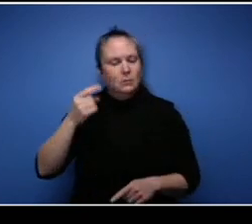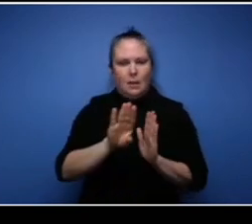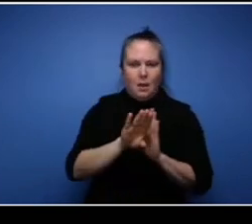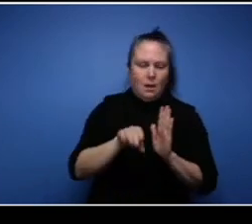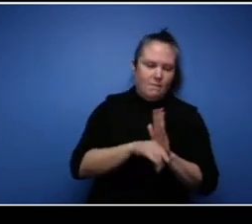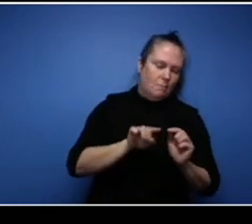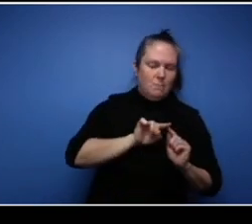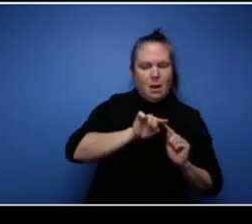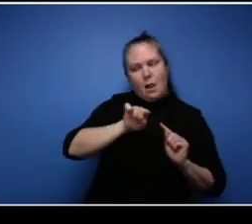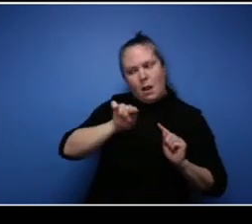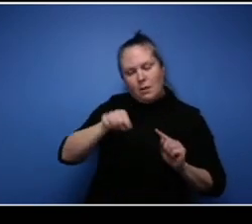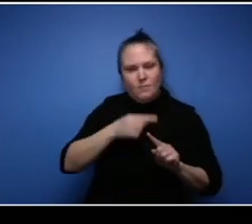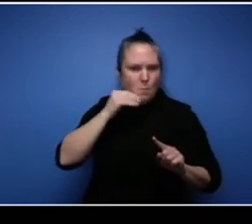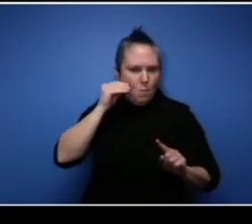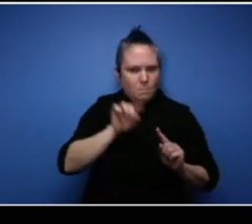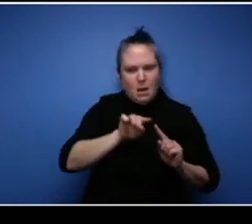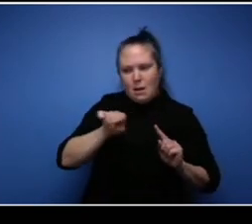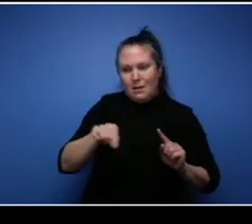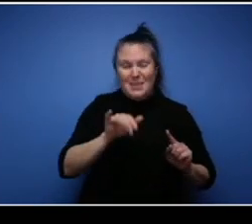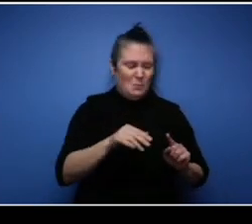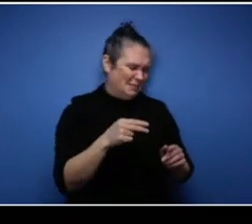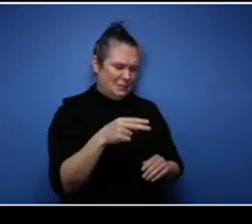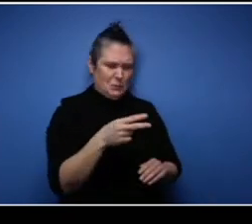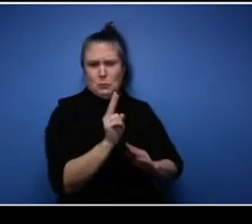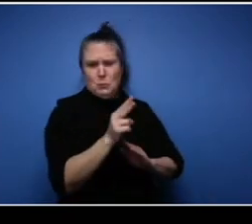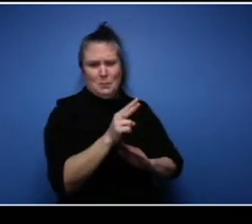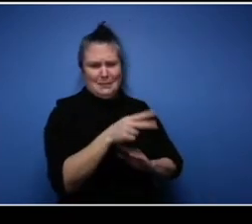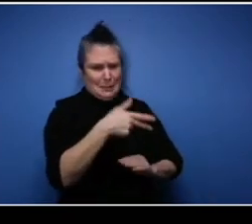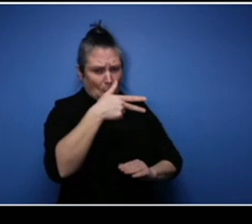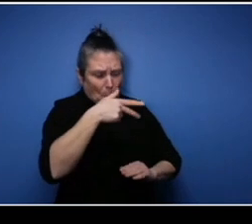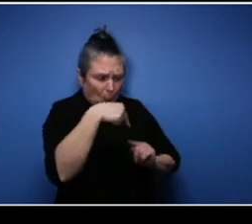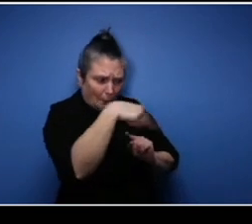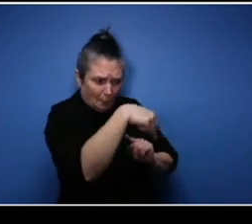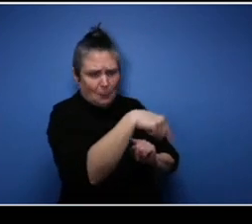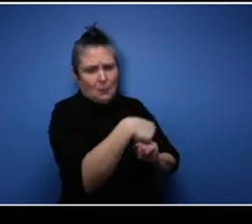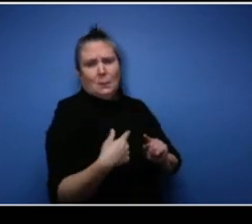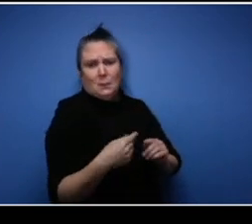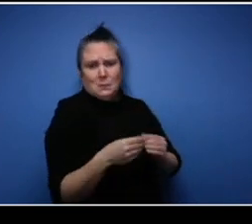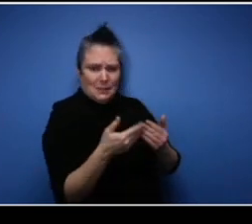original branch was two minutes from my house, so anyways went to my original branch go in